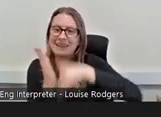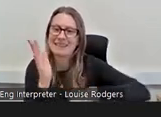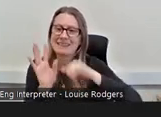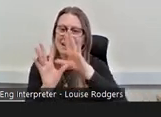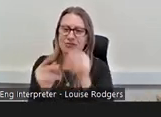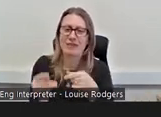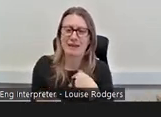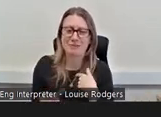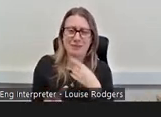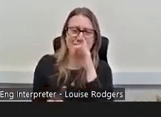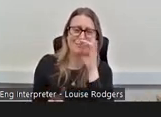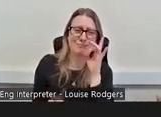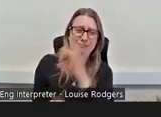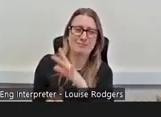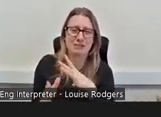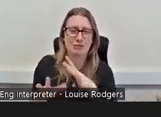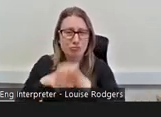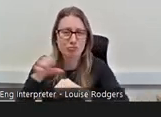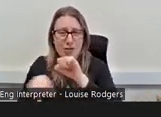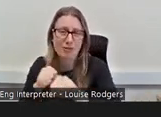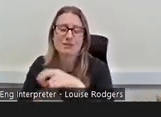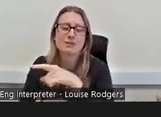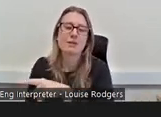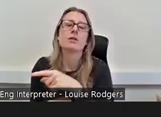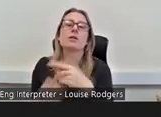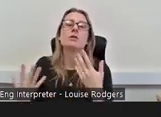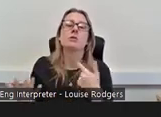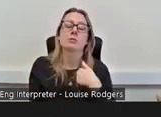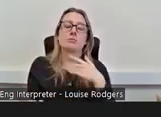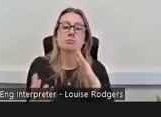really, really struggled with so I ended up, I left, I done my year